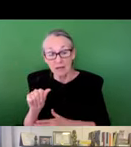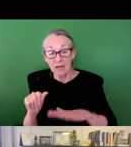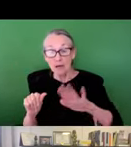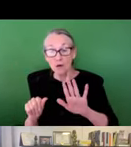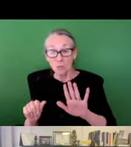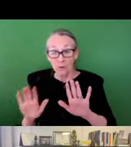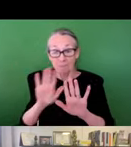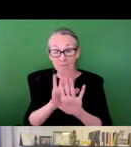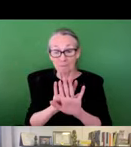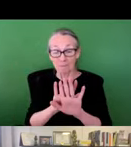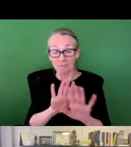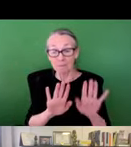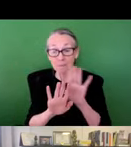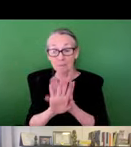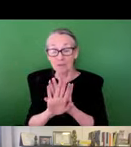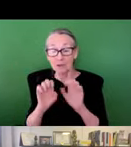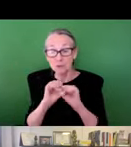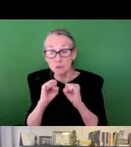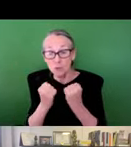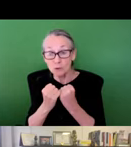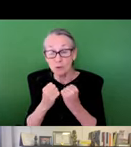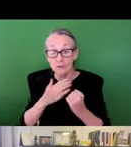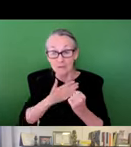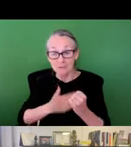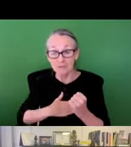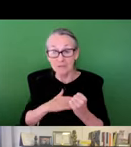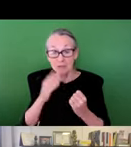picture of the data. And we overlay social data with physical data